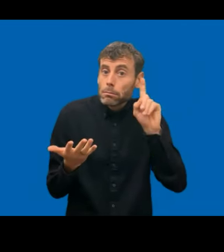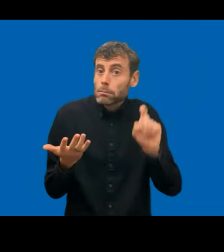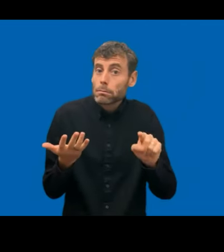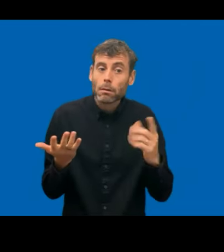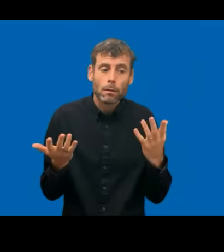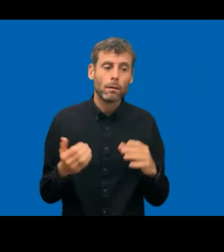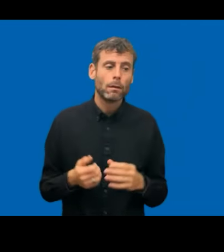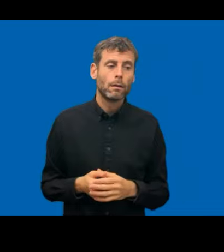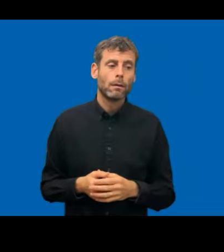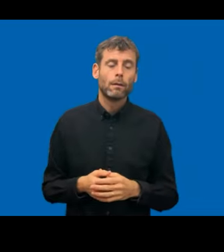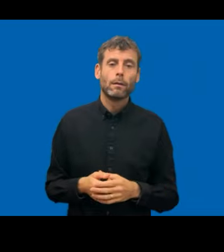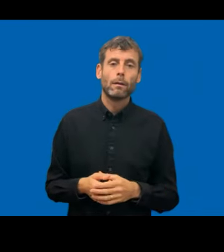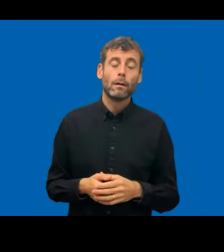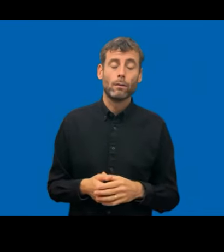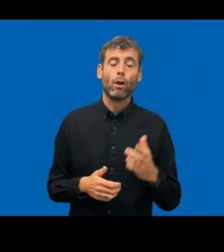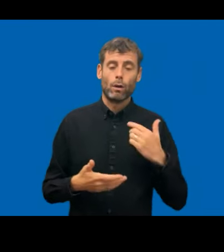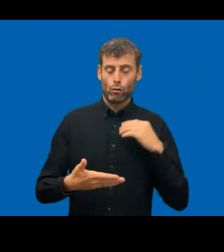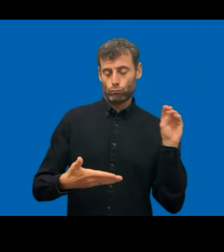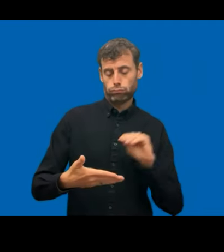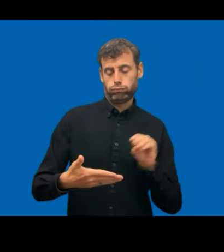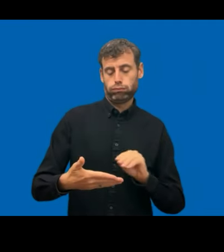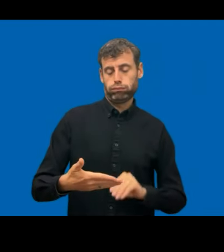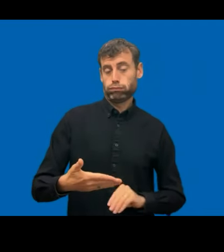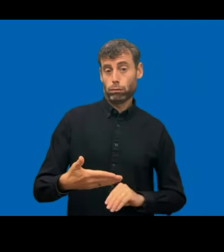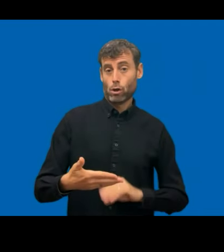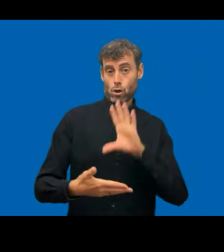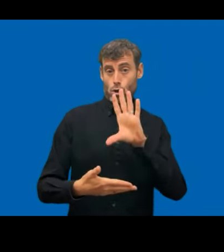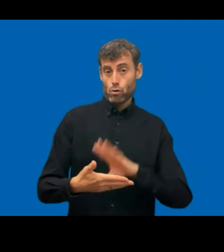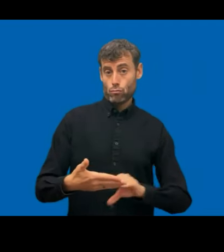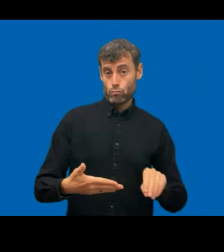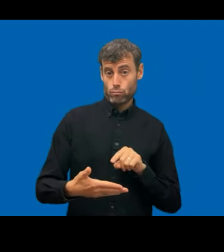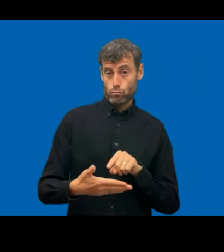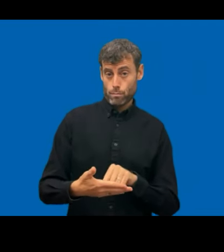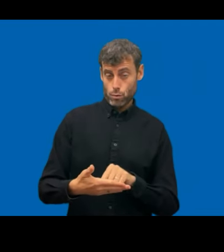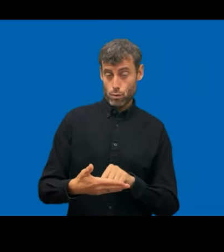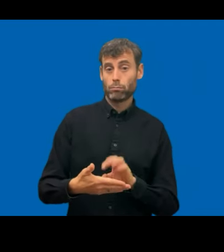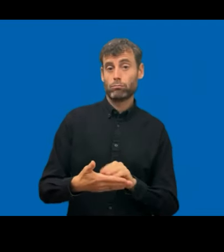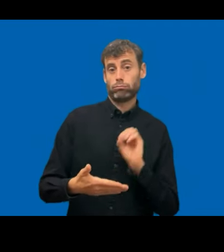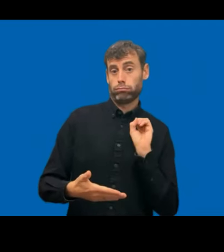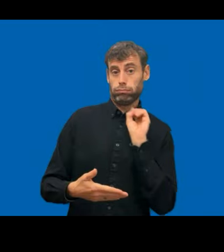The report when we send it out, it contains a link to the web-based platform, where you get like a